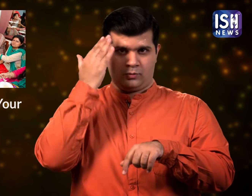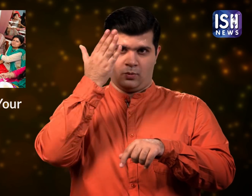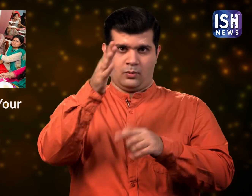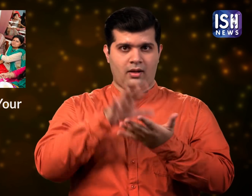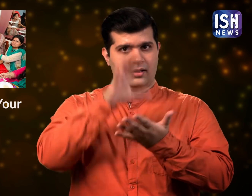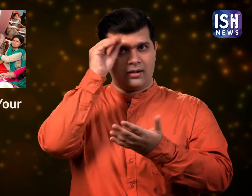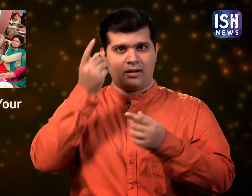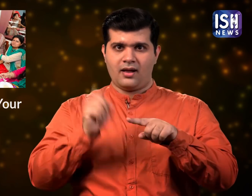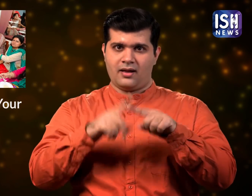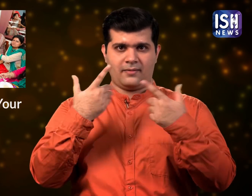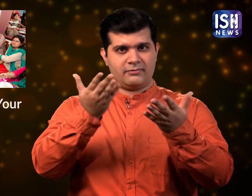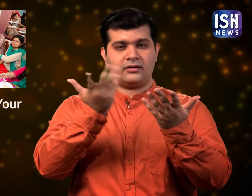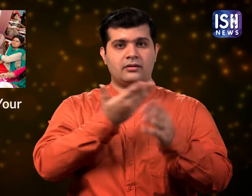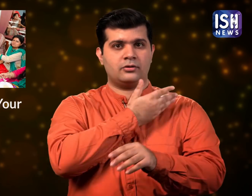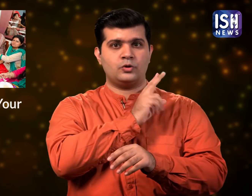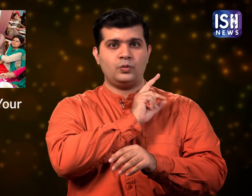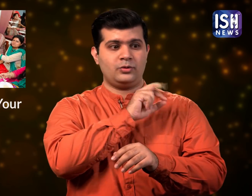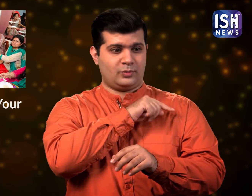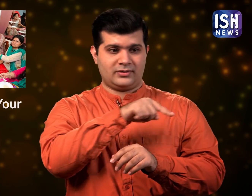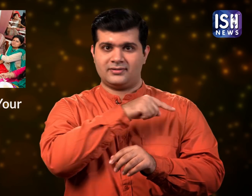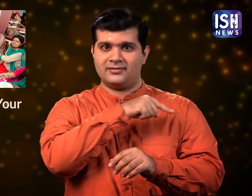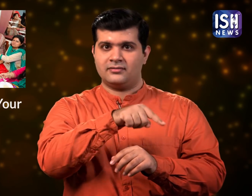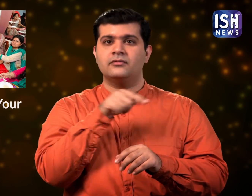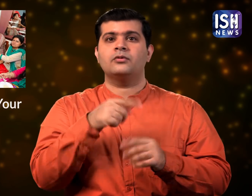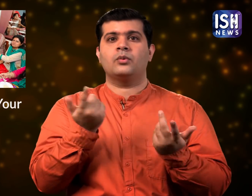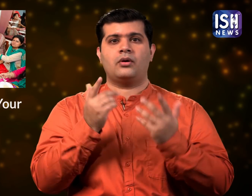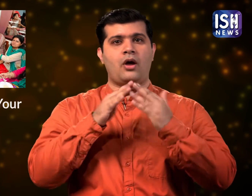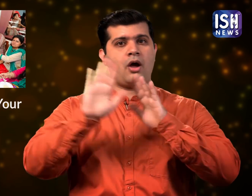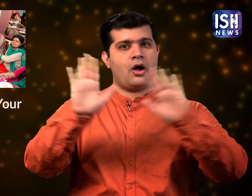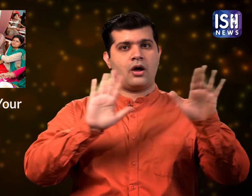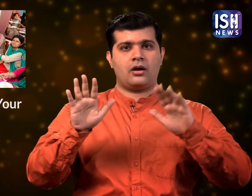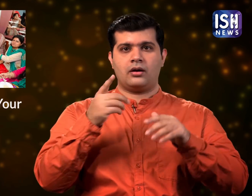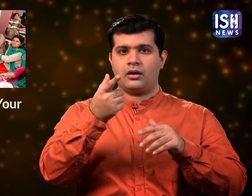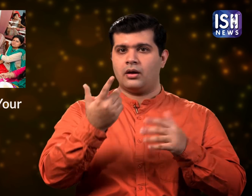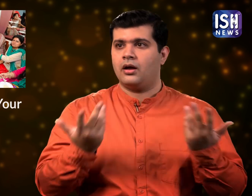2020 must have taught you a lot. We were stuck at home most of the time.